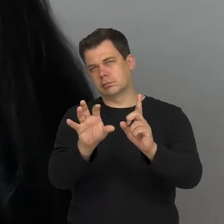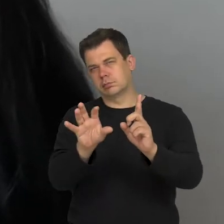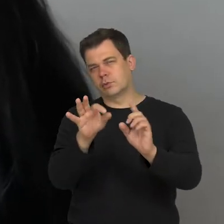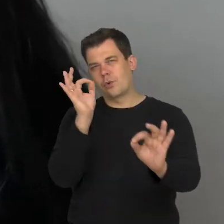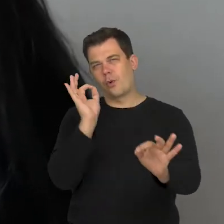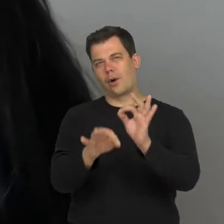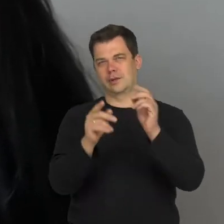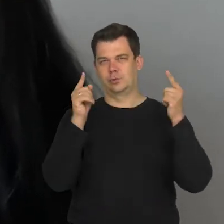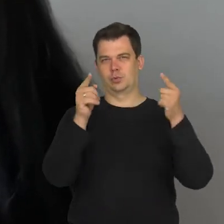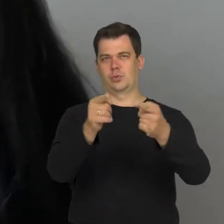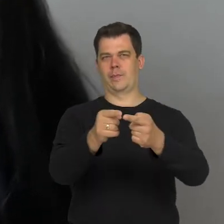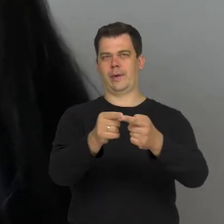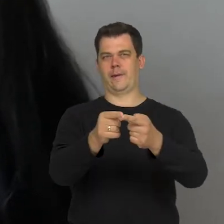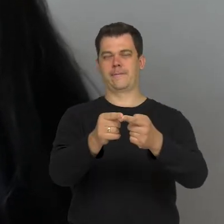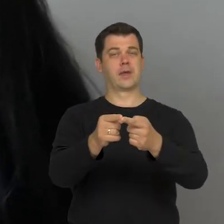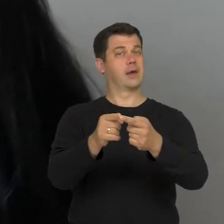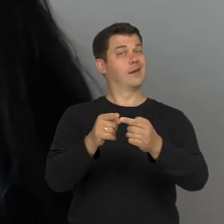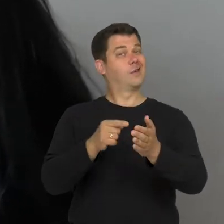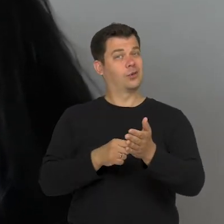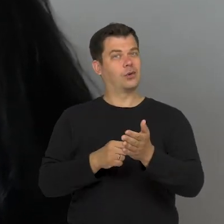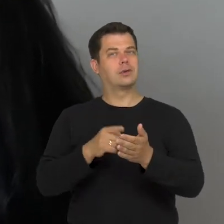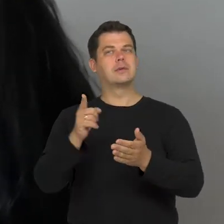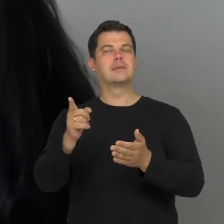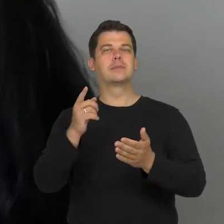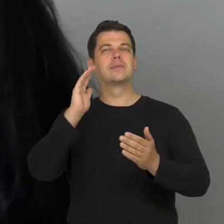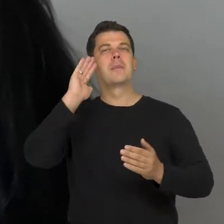which is a part of a learning process